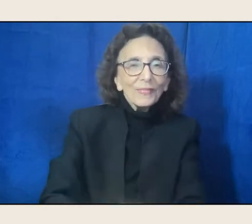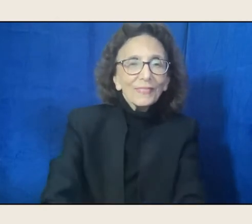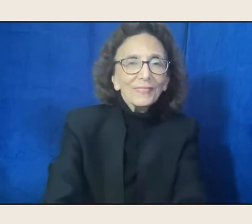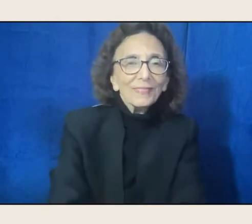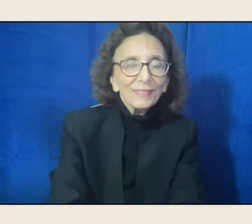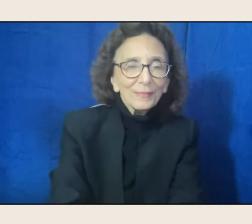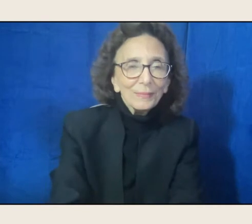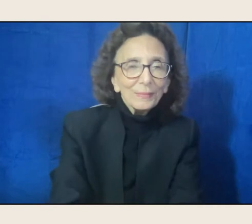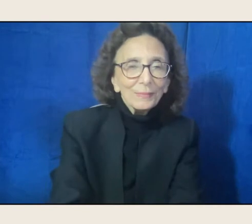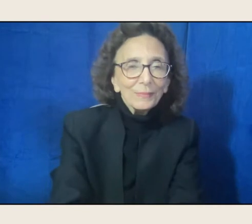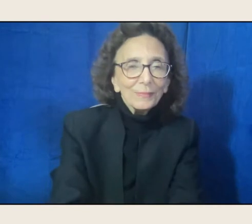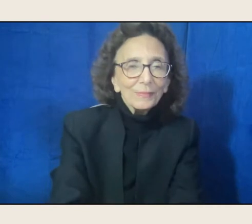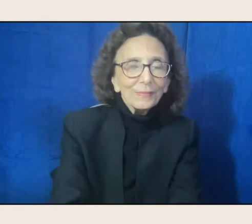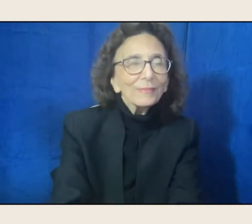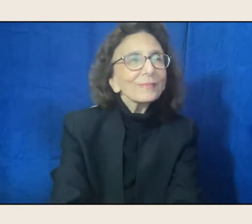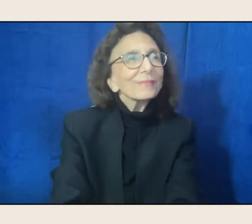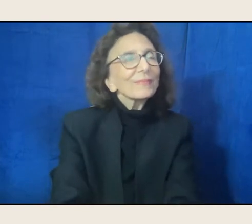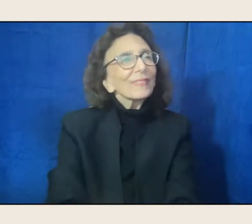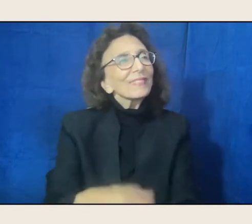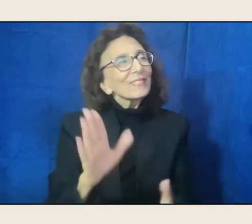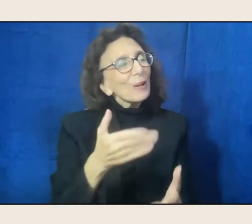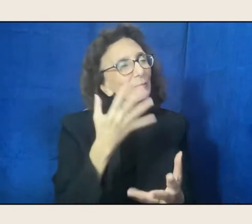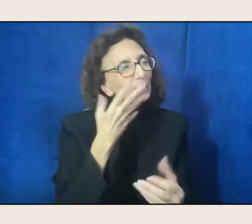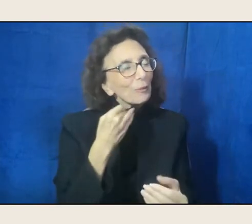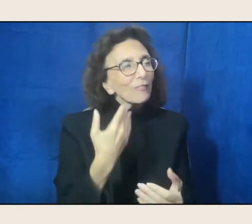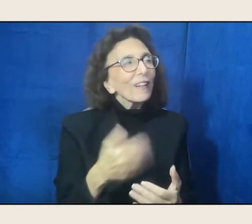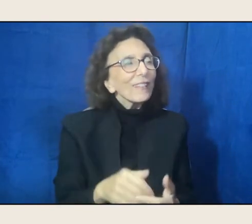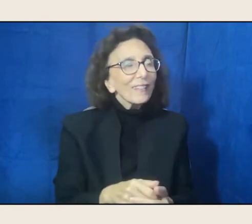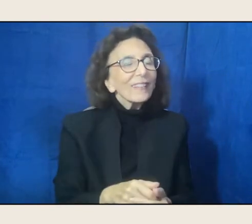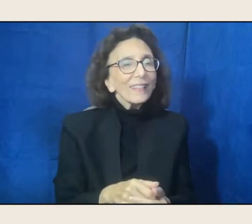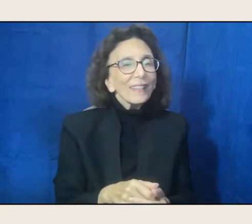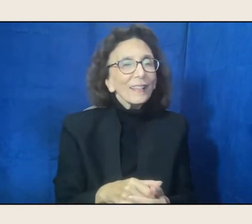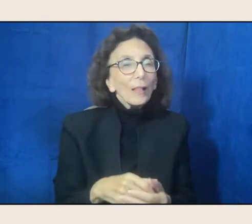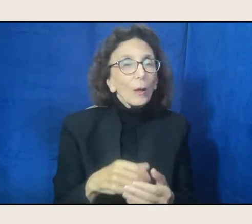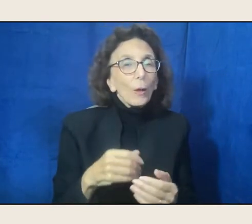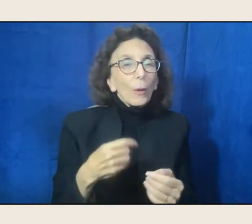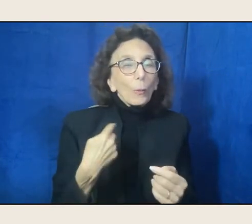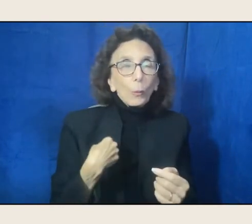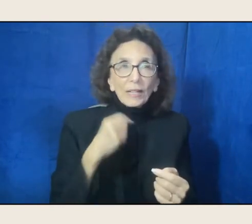Beautiful. So, we didn't see you playing the saxophone there,